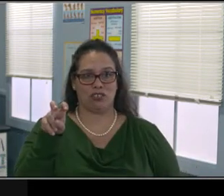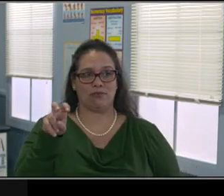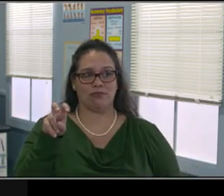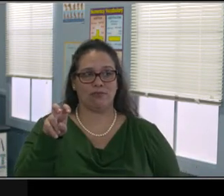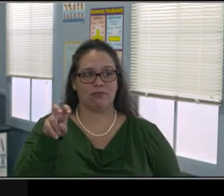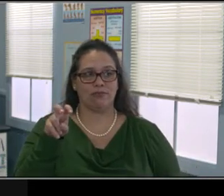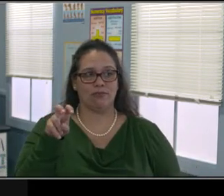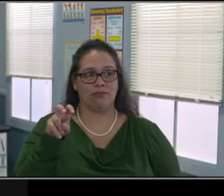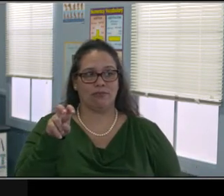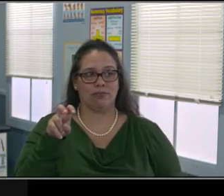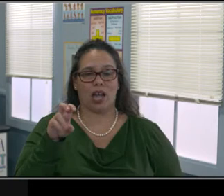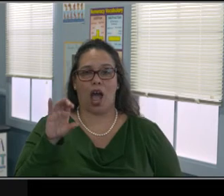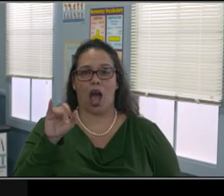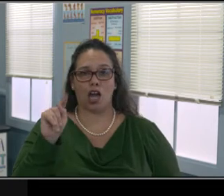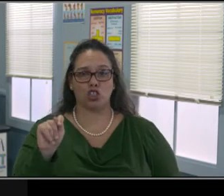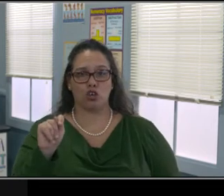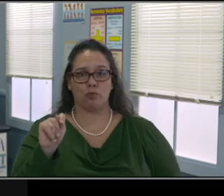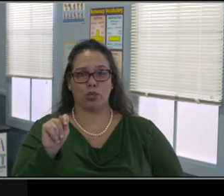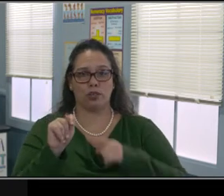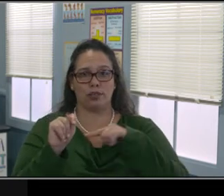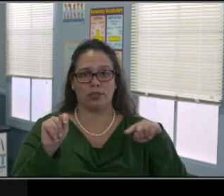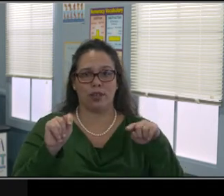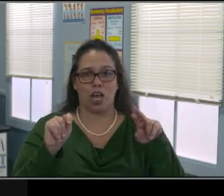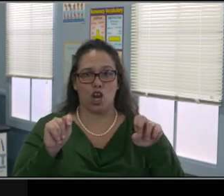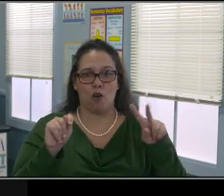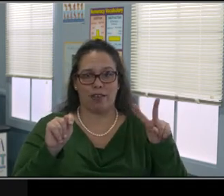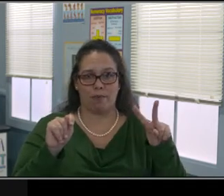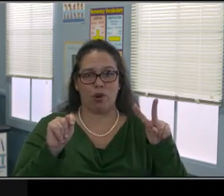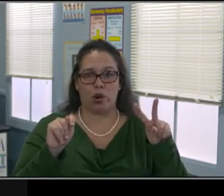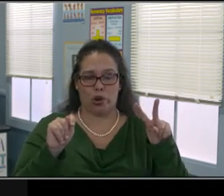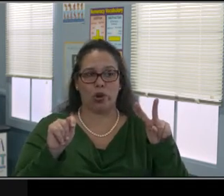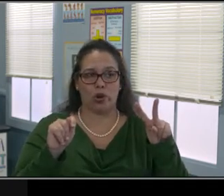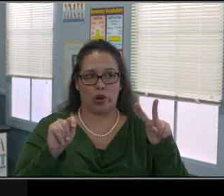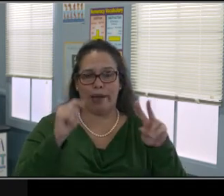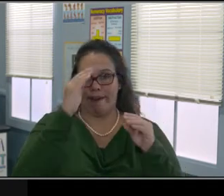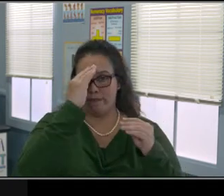So how it's structured is that, there is three sections.